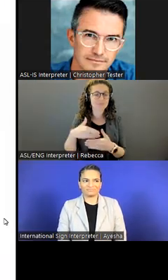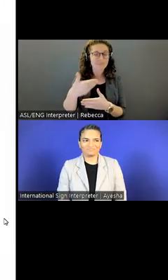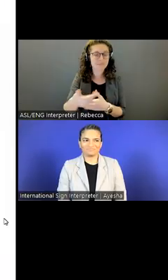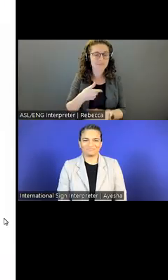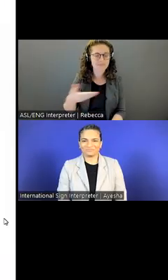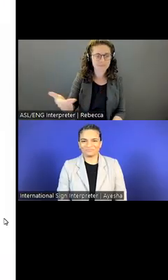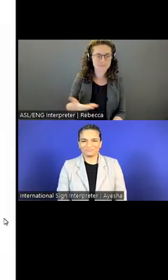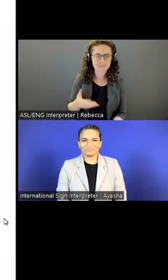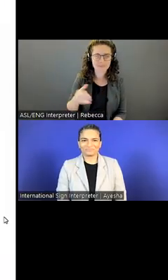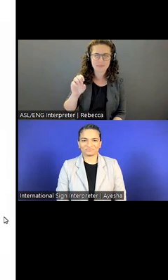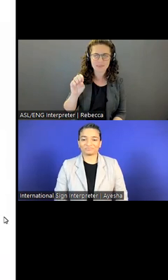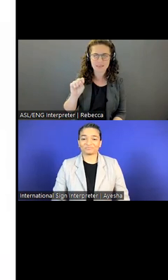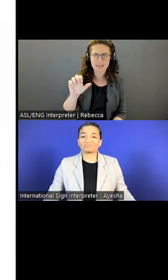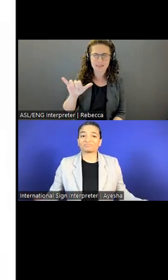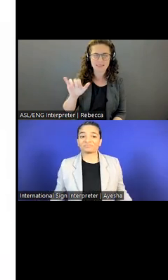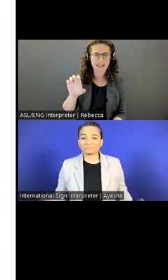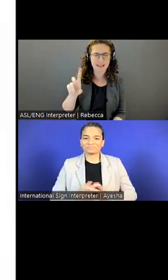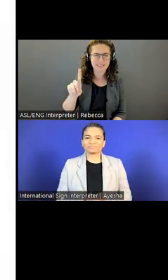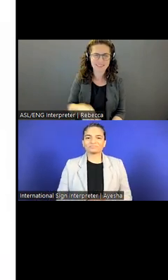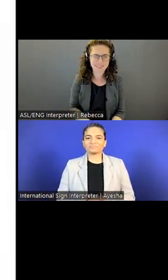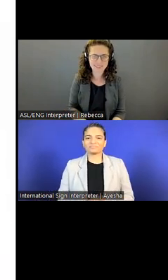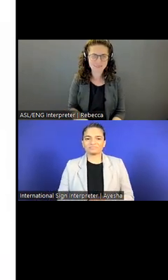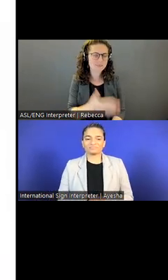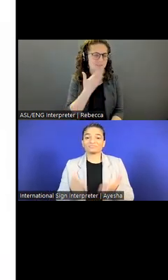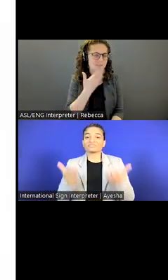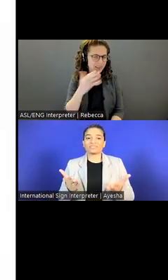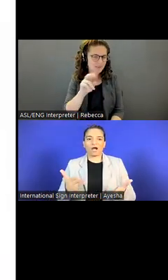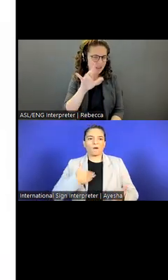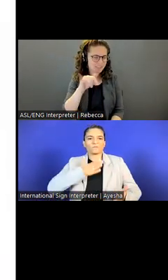Syed Zaidi: Thank you, Ashley. My name is Syed Zaidi.